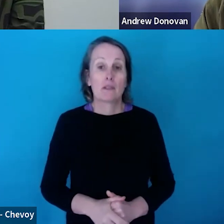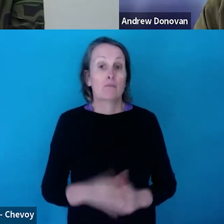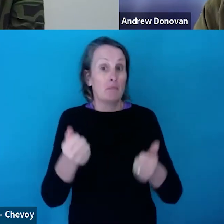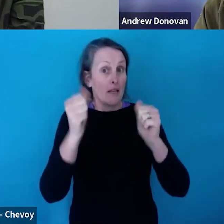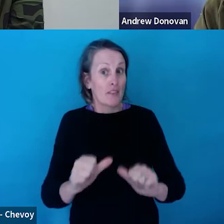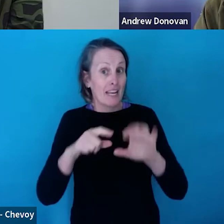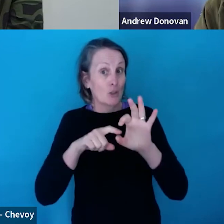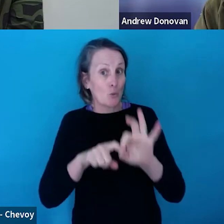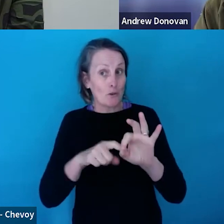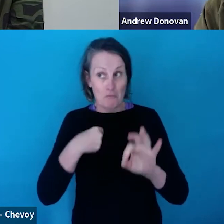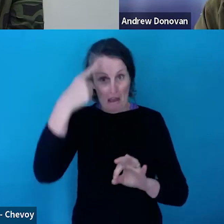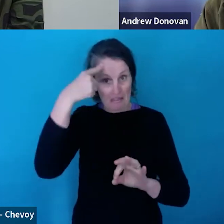"Are artists able to